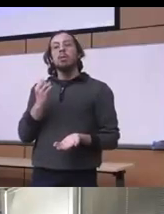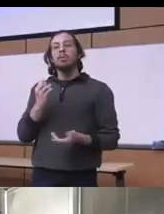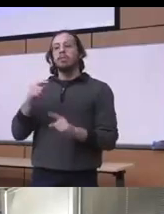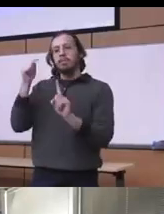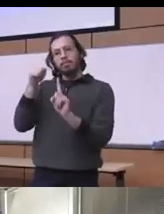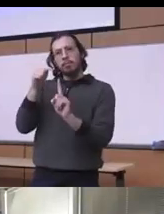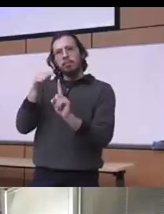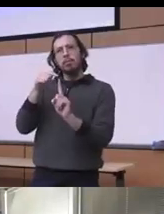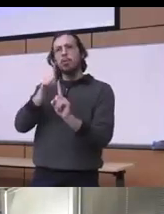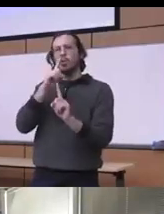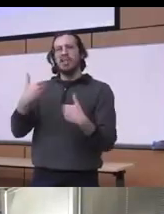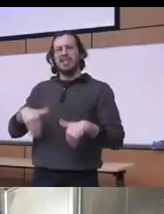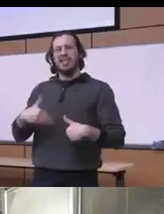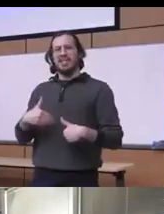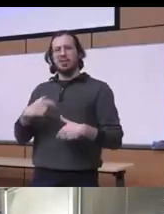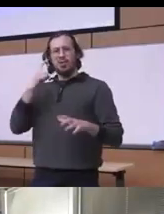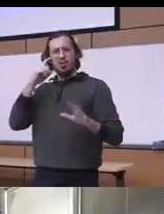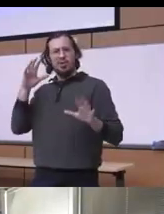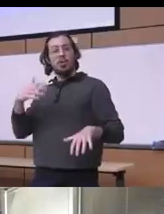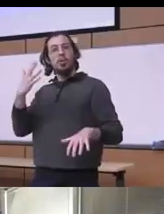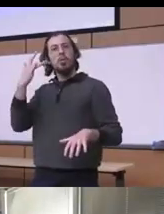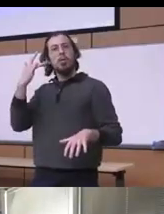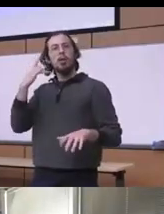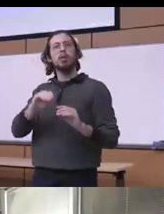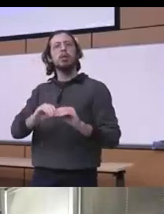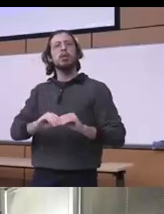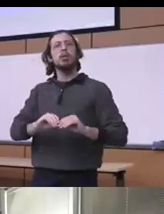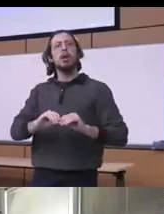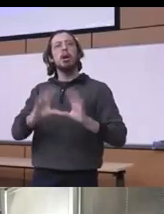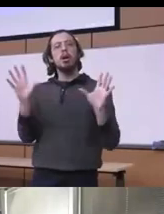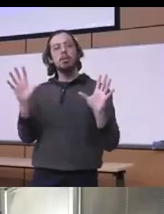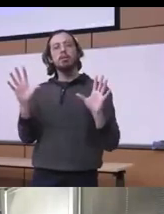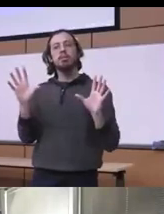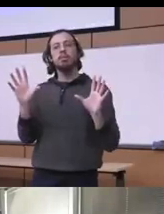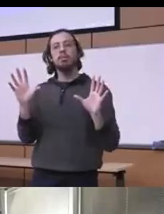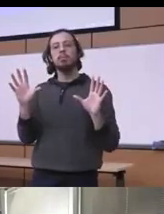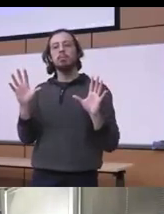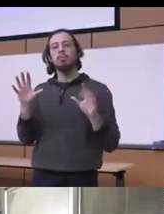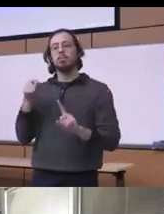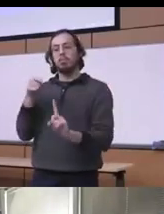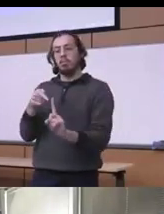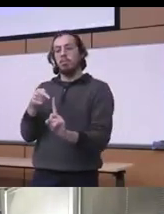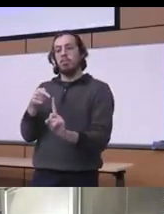very disturbing because clearly you know that we this is something that can be really very much